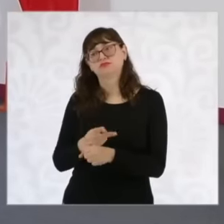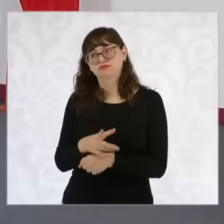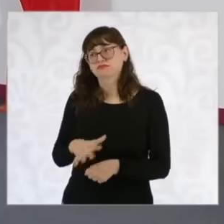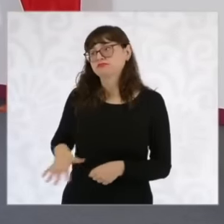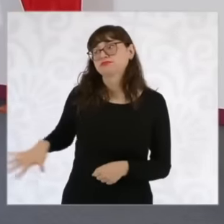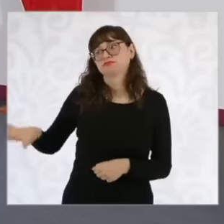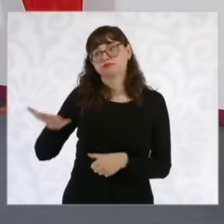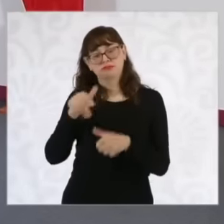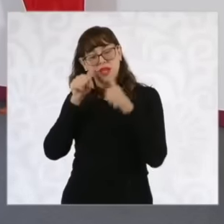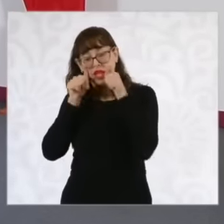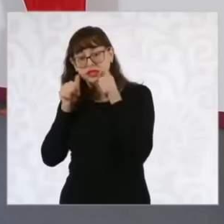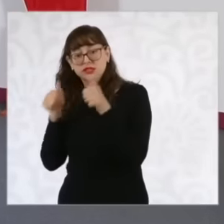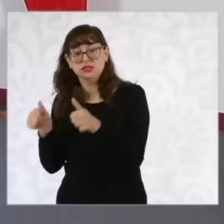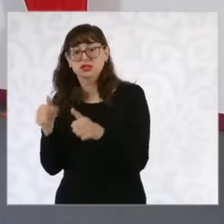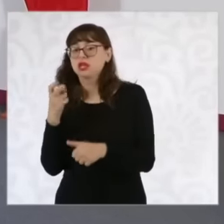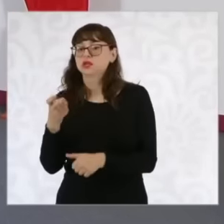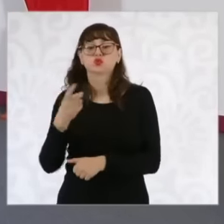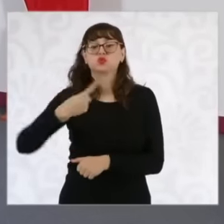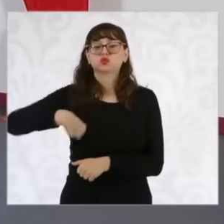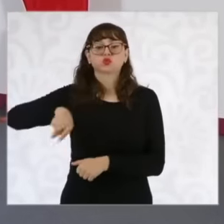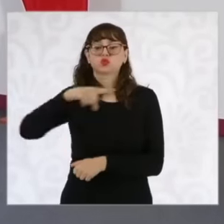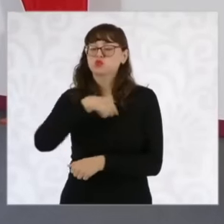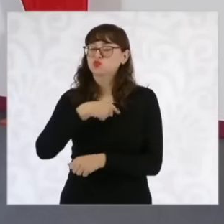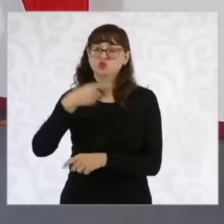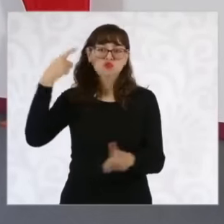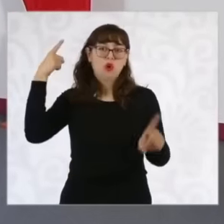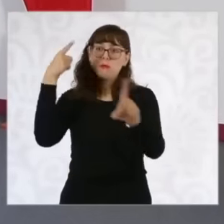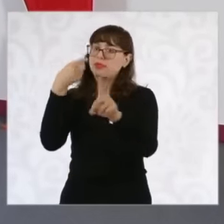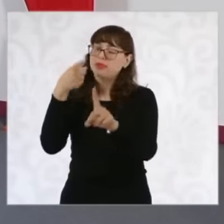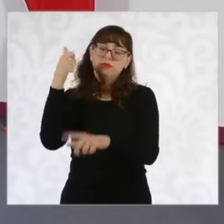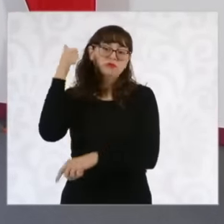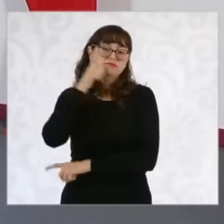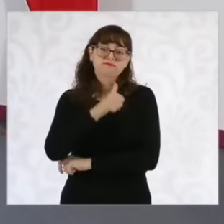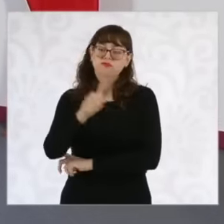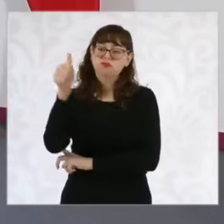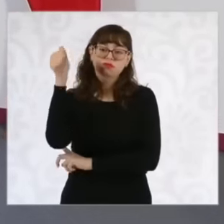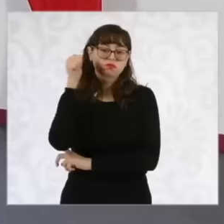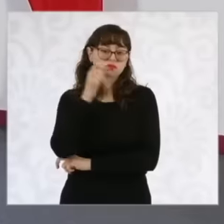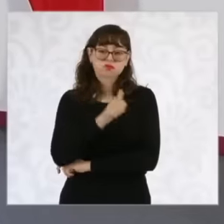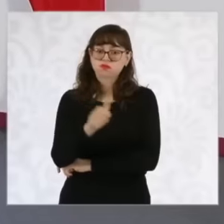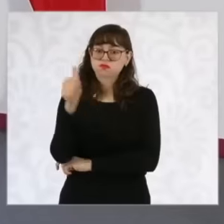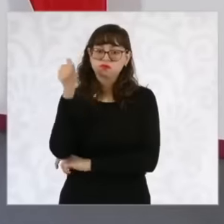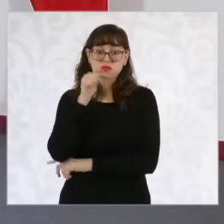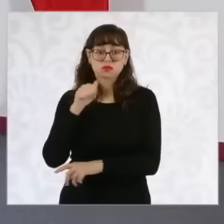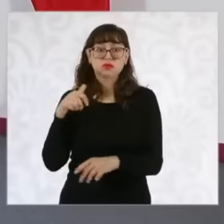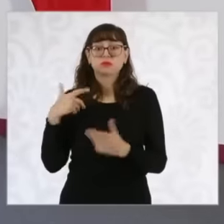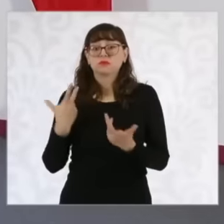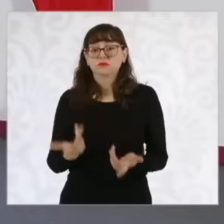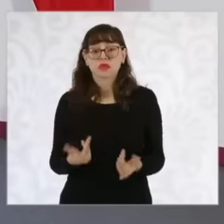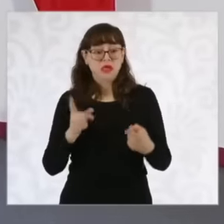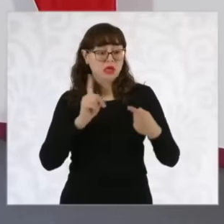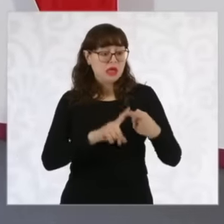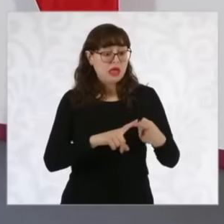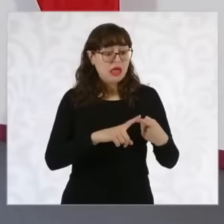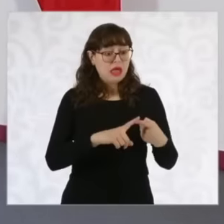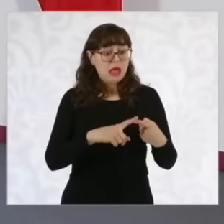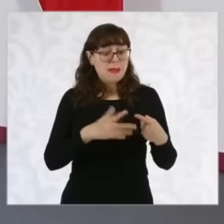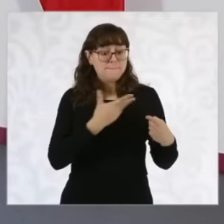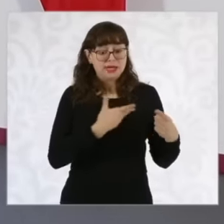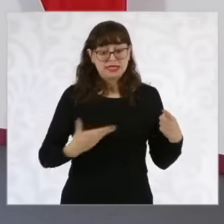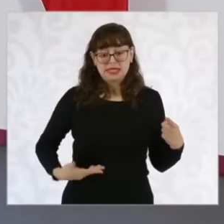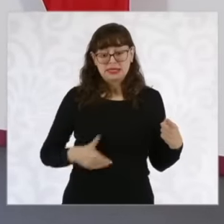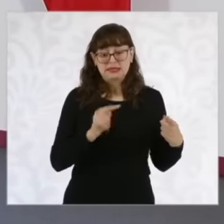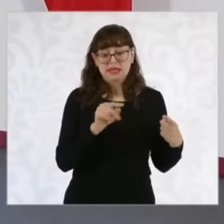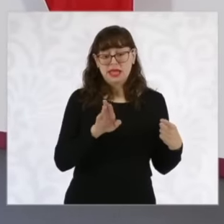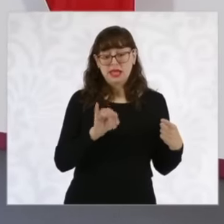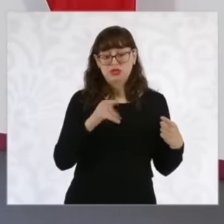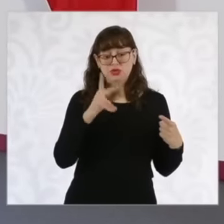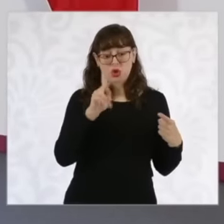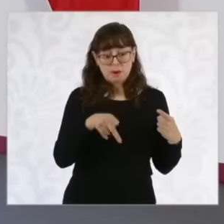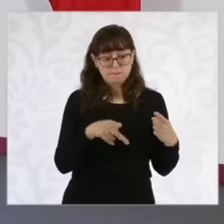our narrative, our orientation, when President Trump or Vice President Harris arrives, that